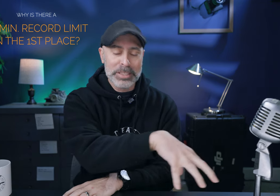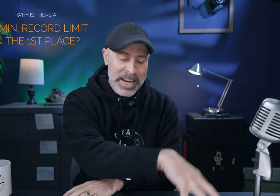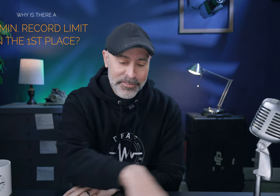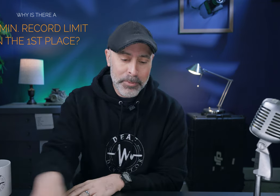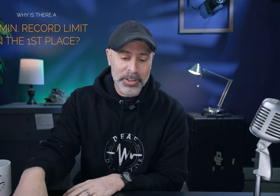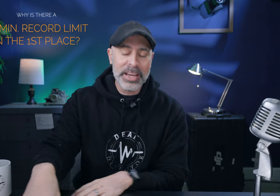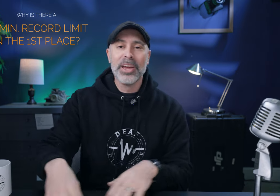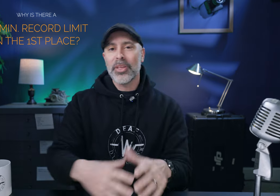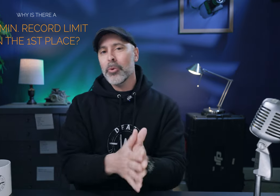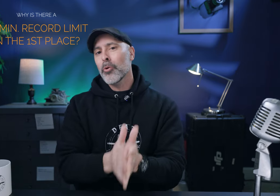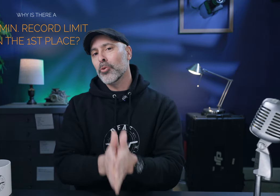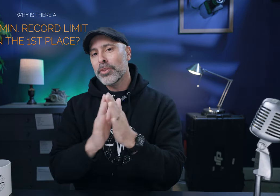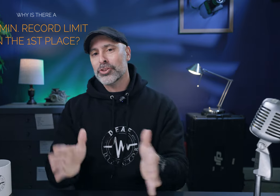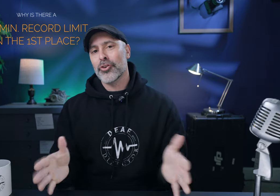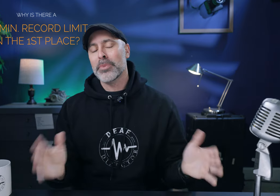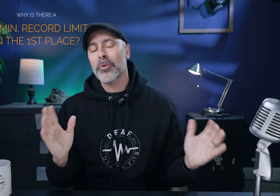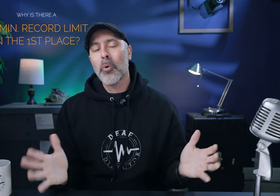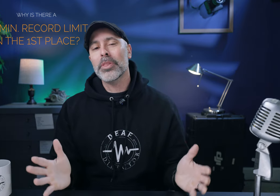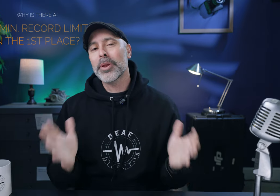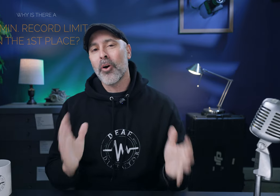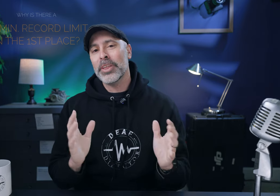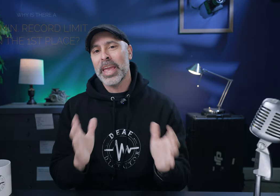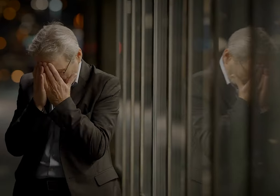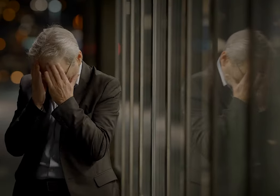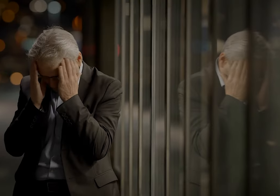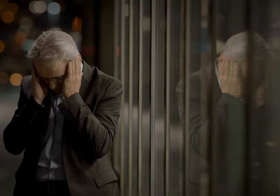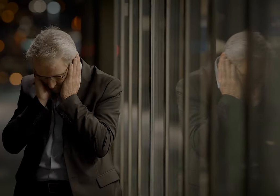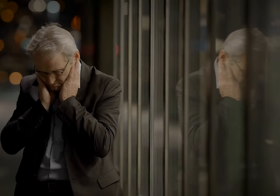was an inevitability that we would remove this 30-minute recording limit on the Canon R5 but